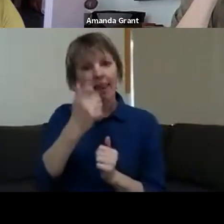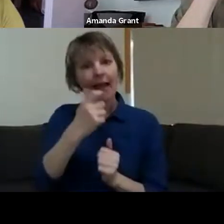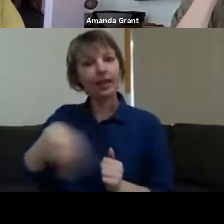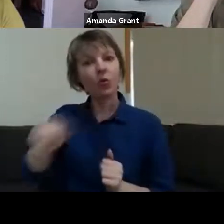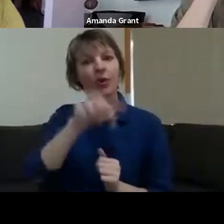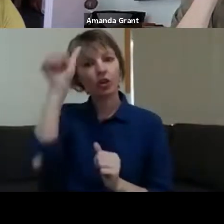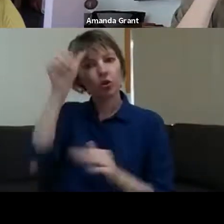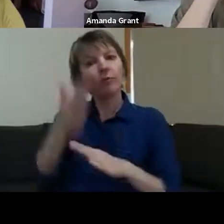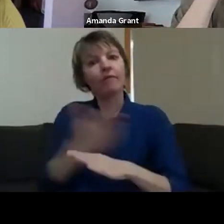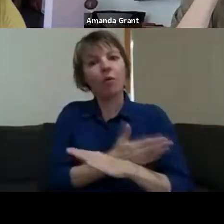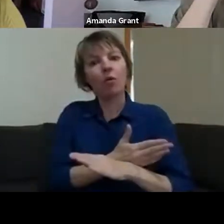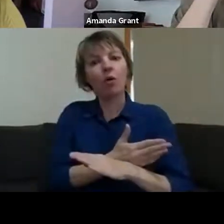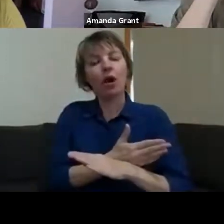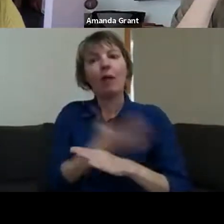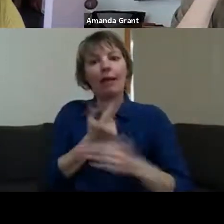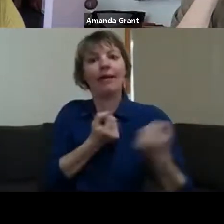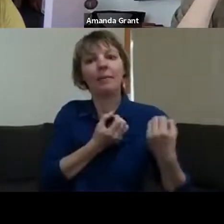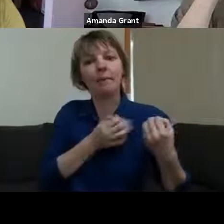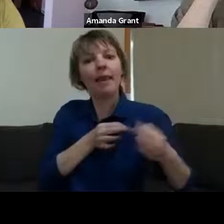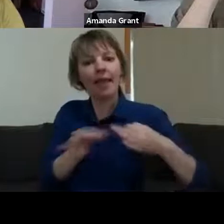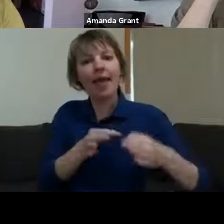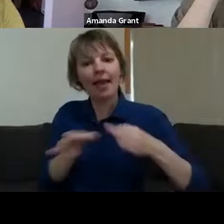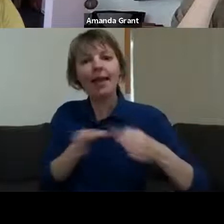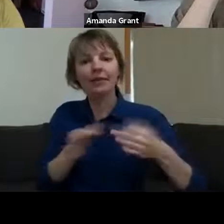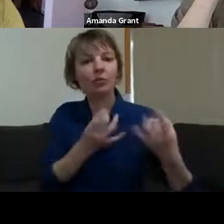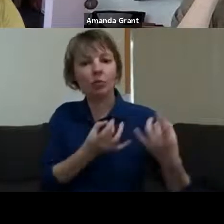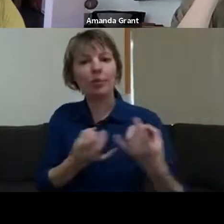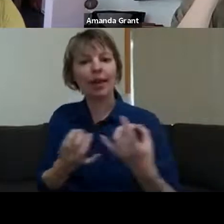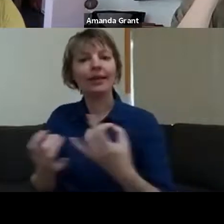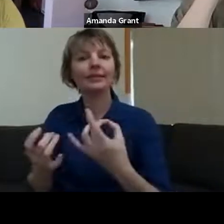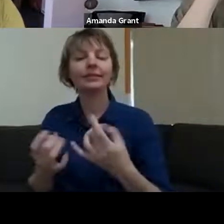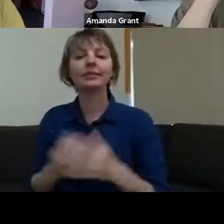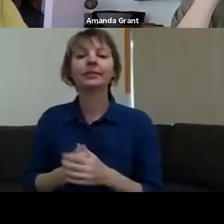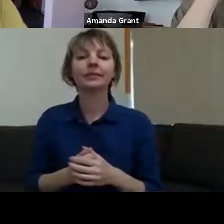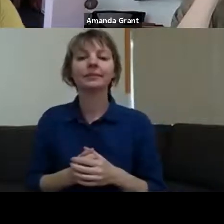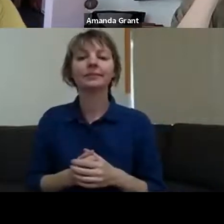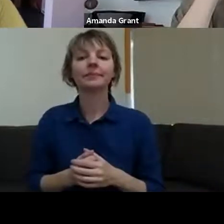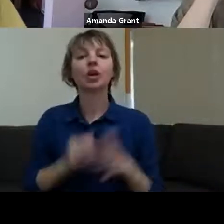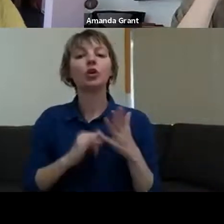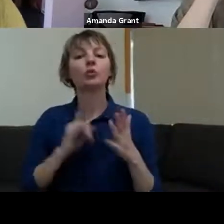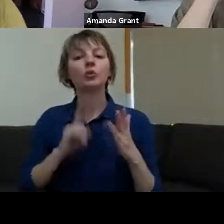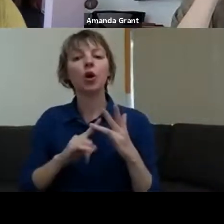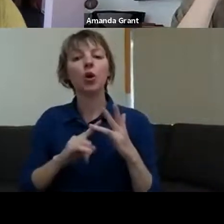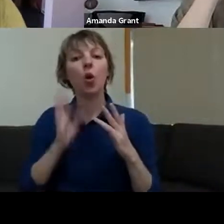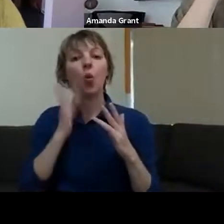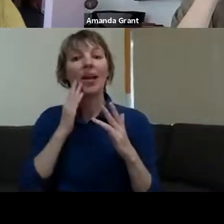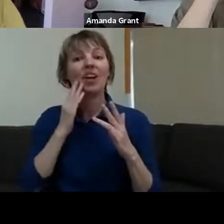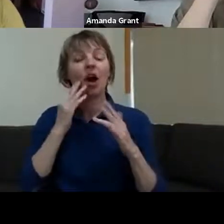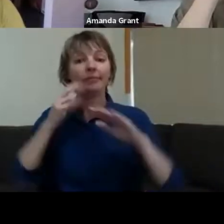prolonged the firestorm essentially went for. On my way into sheltering in the bunker, the last I heard - even though we were being completely